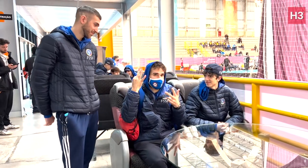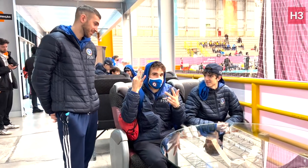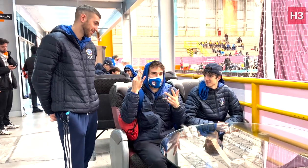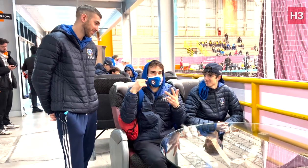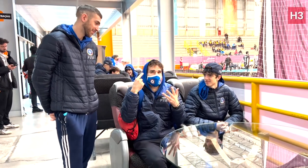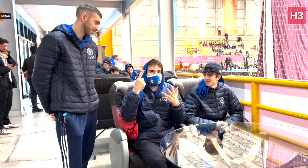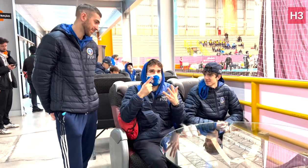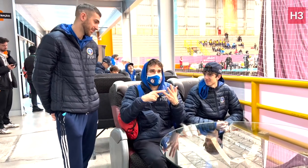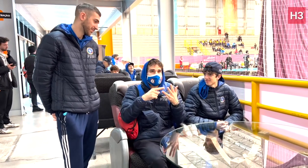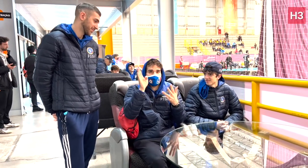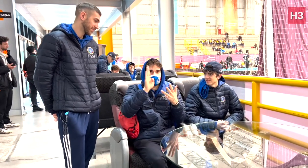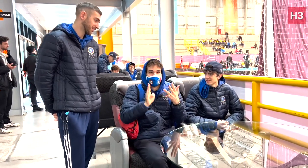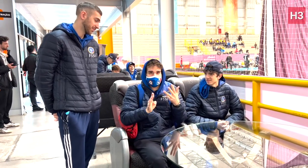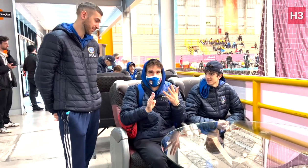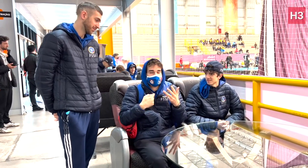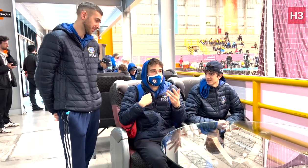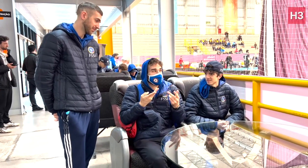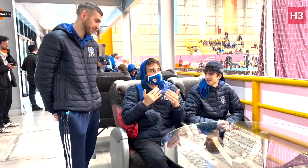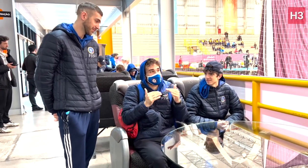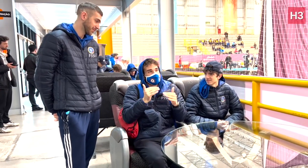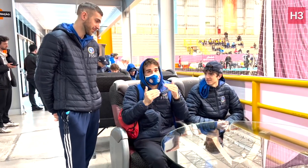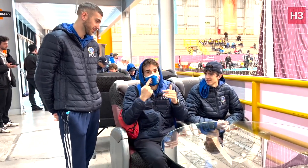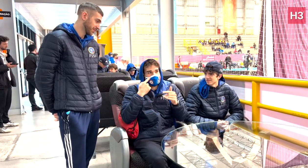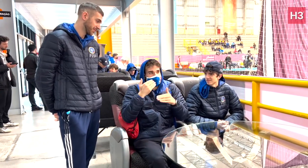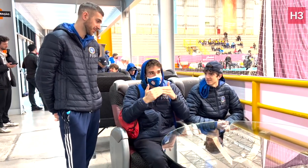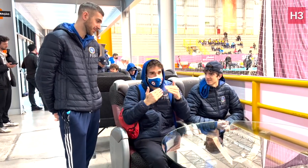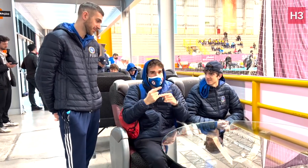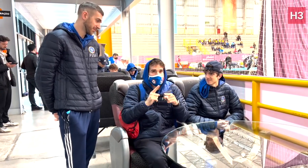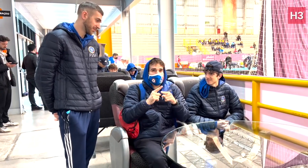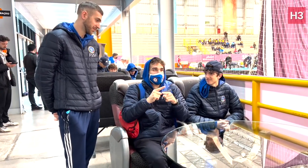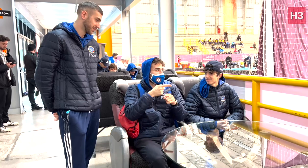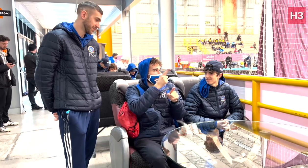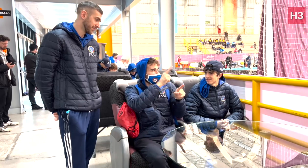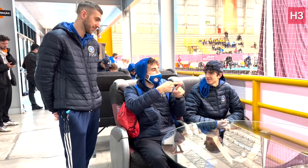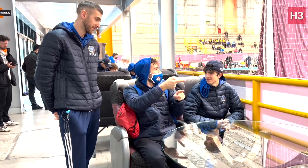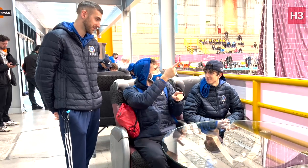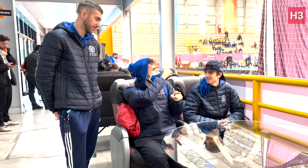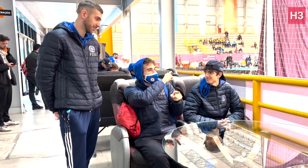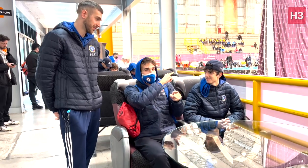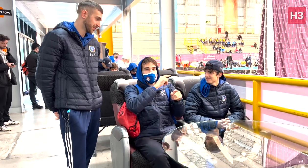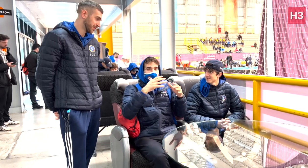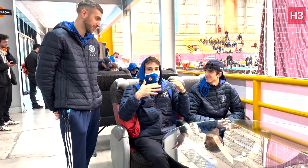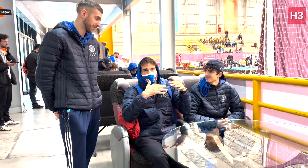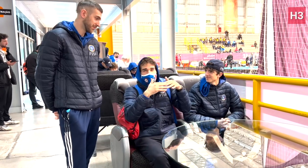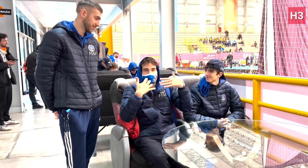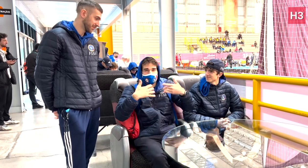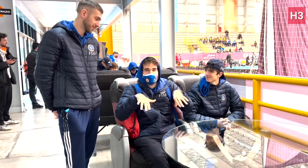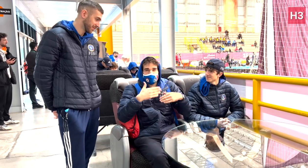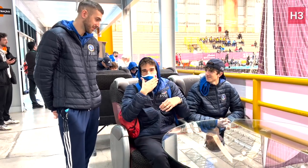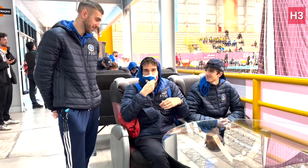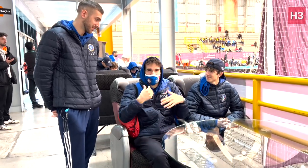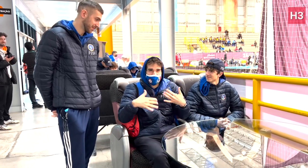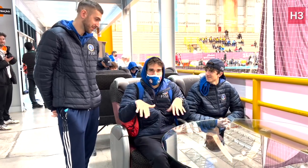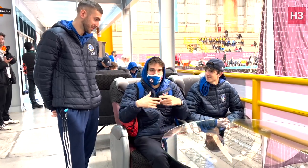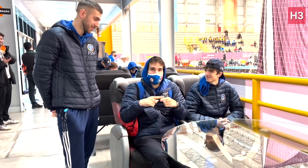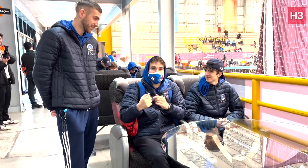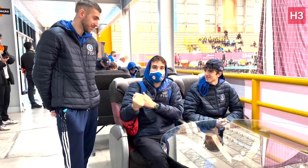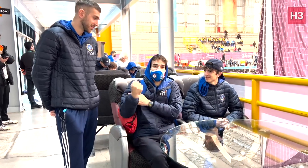France and Brazil. The scores are very close, they're very competitive. Other teams are very powerful,